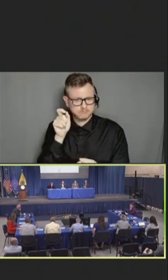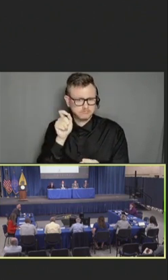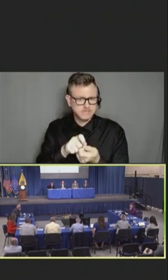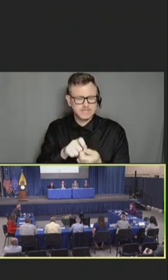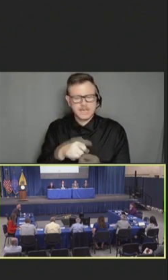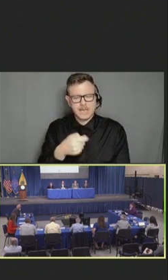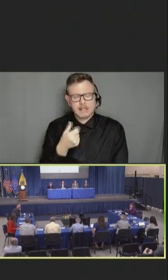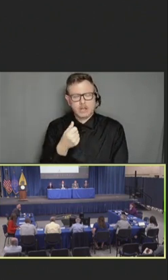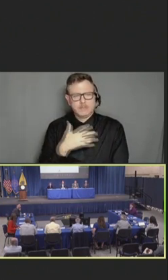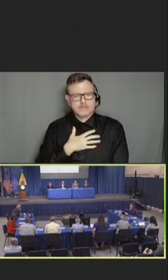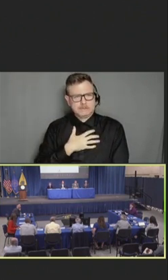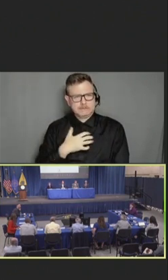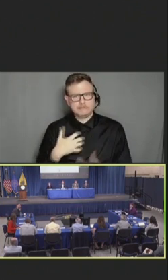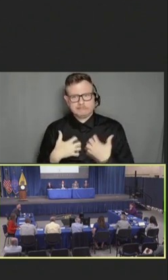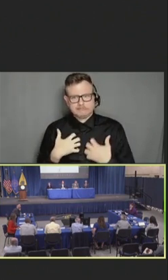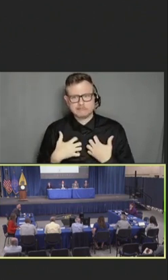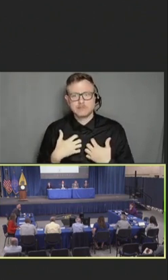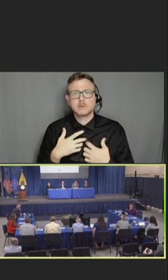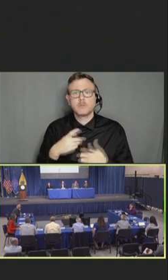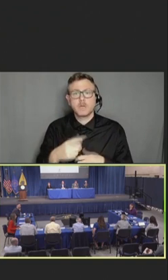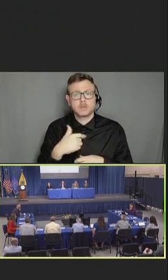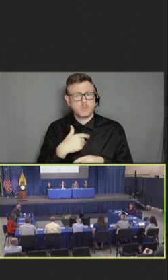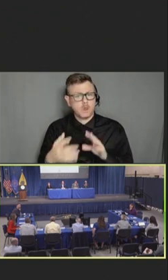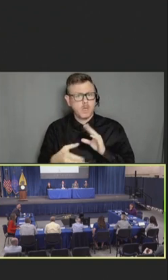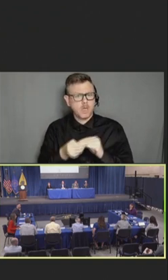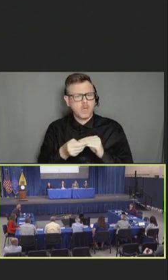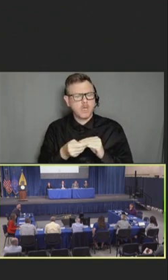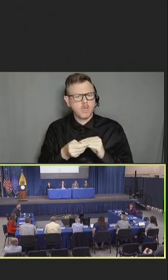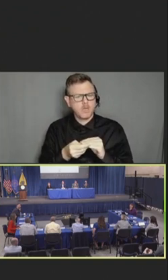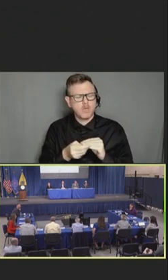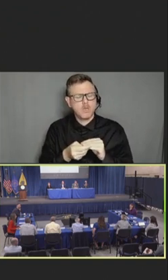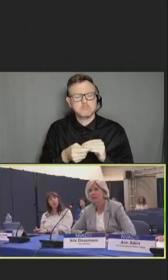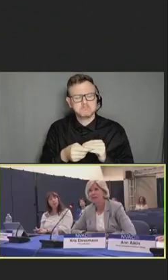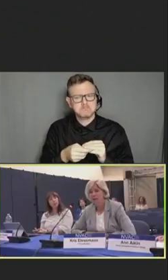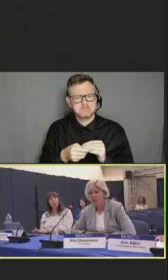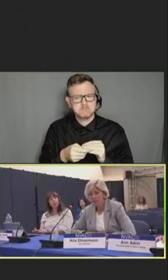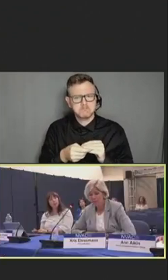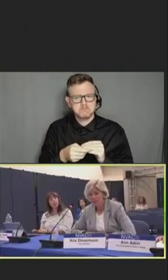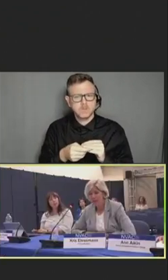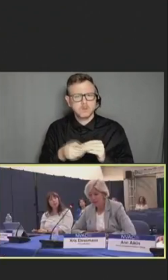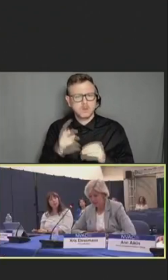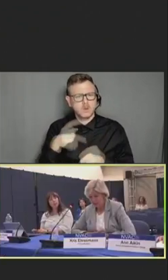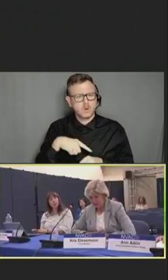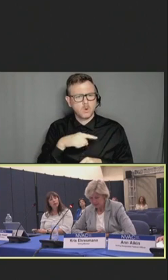And I just wanted to add the comment that I think that we're looking at the clinical